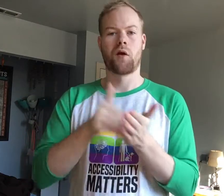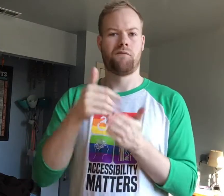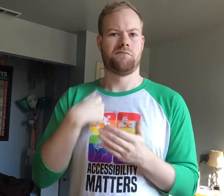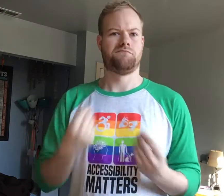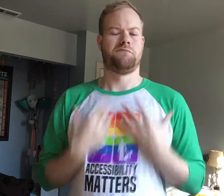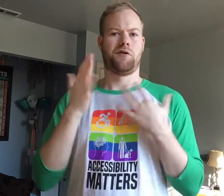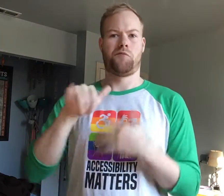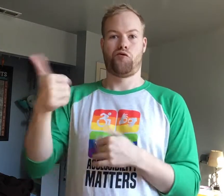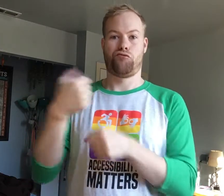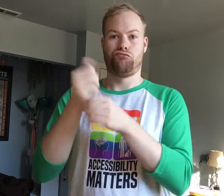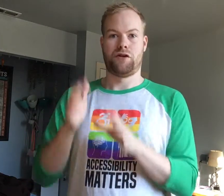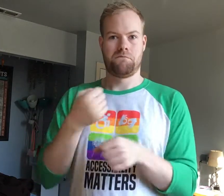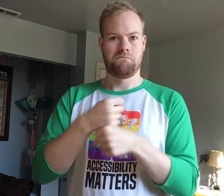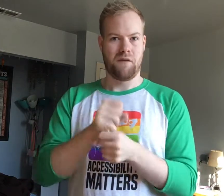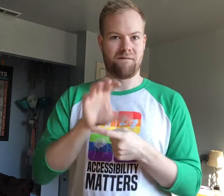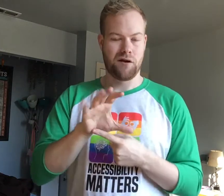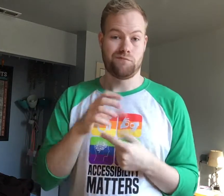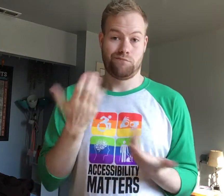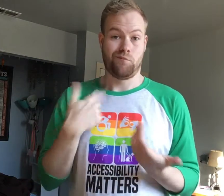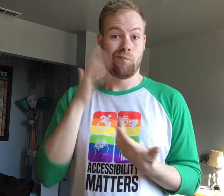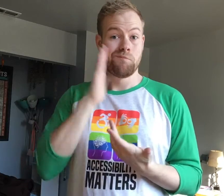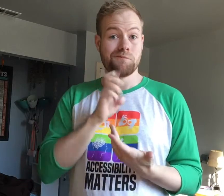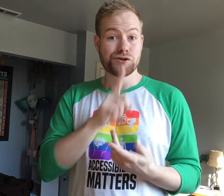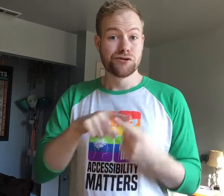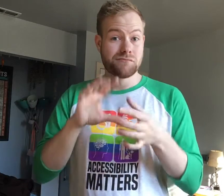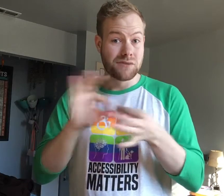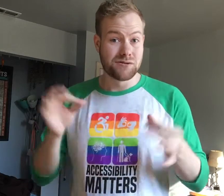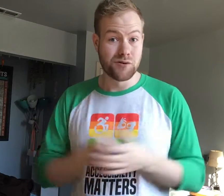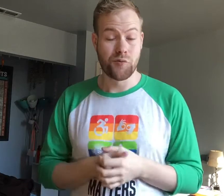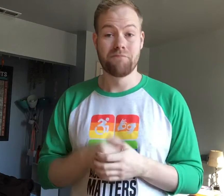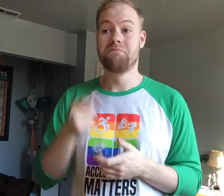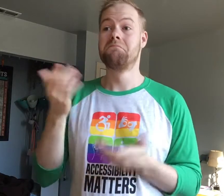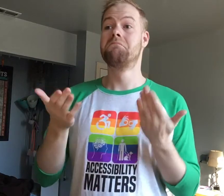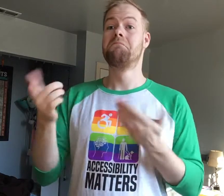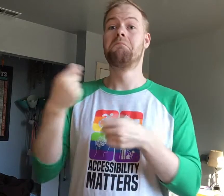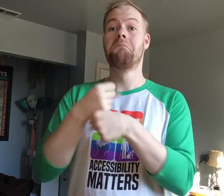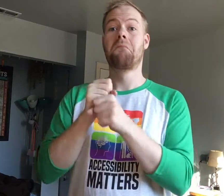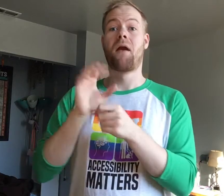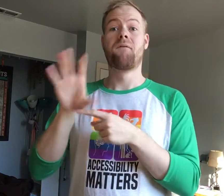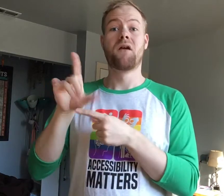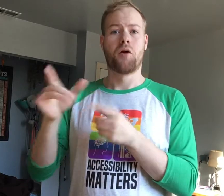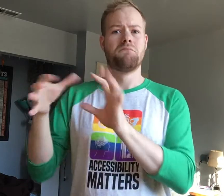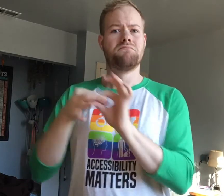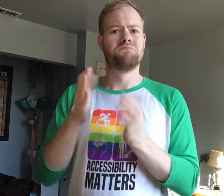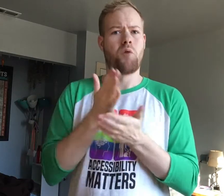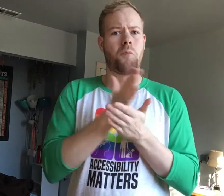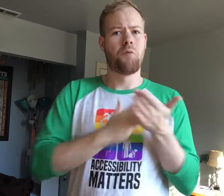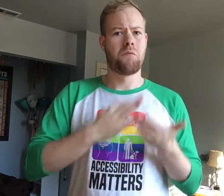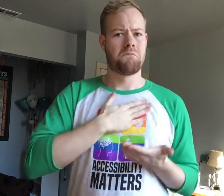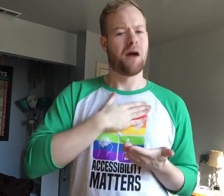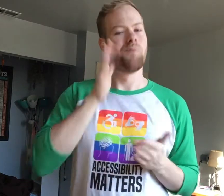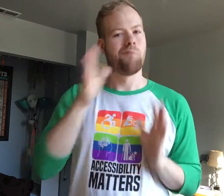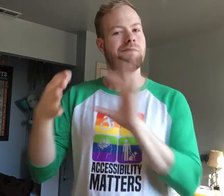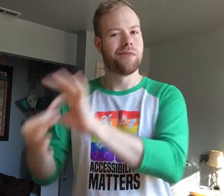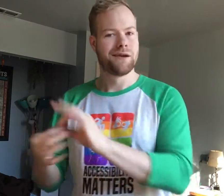Often, I will be inspired by another creator to make a video, and I’ll be sure to say so. Maybe a video they made is relevant to a small part of mine, so I’ll link to them.